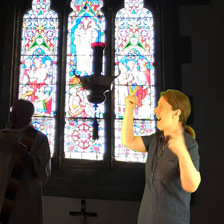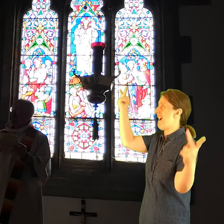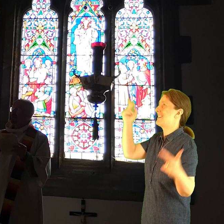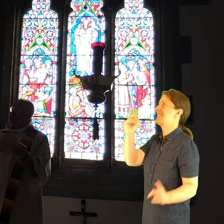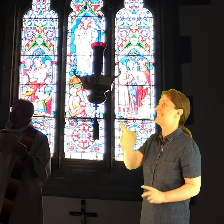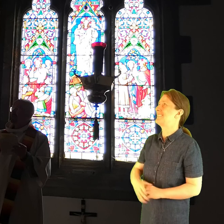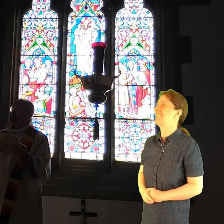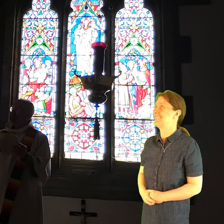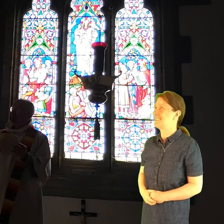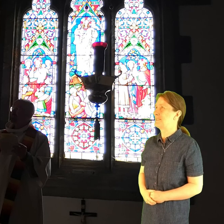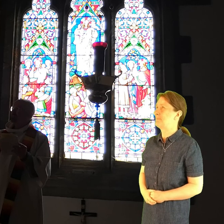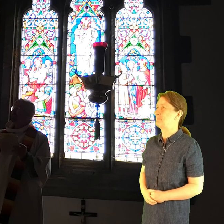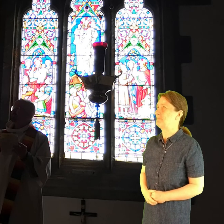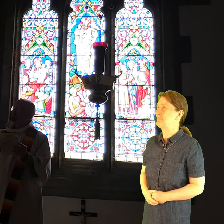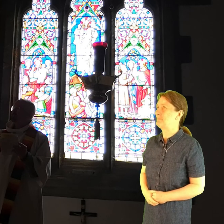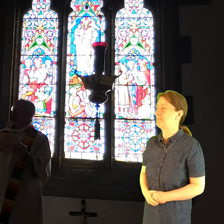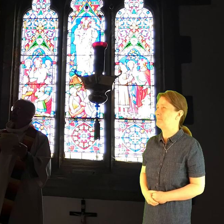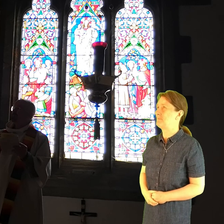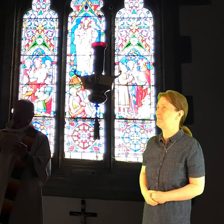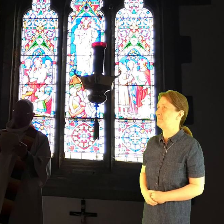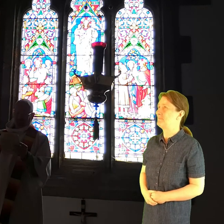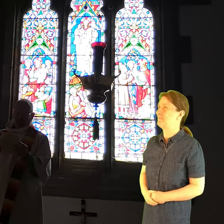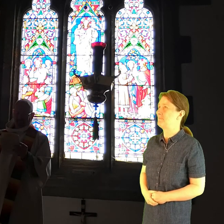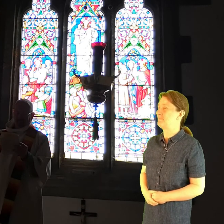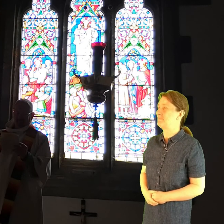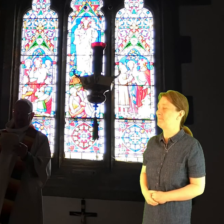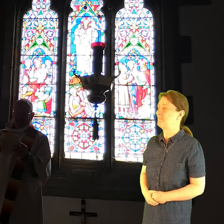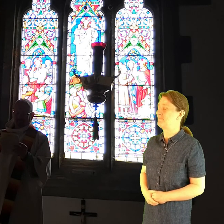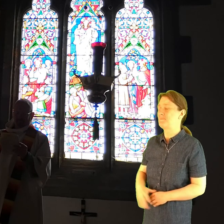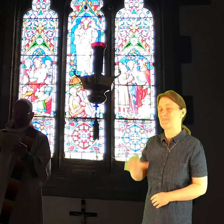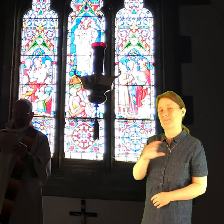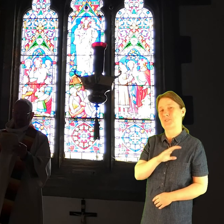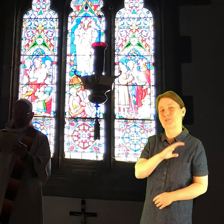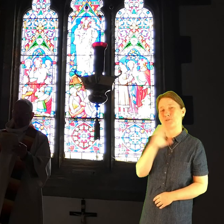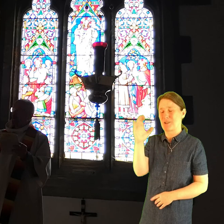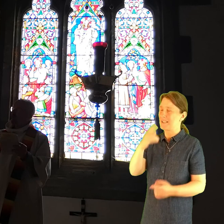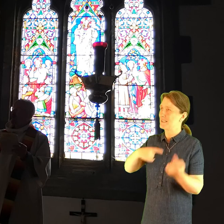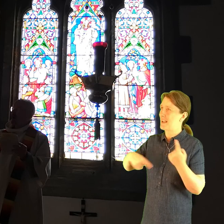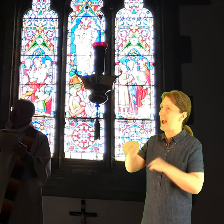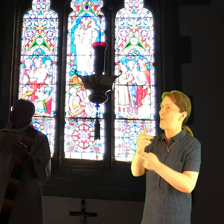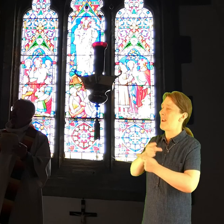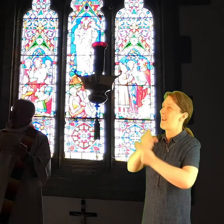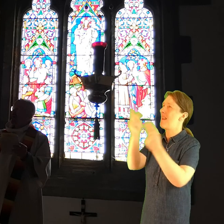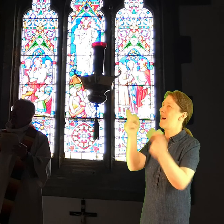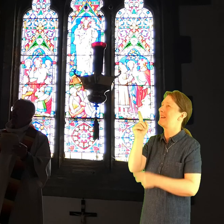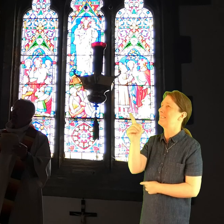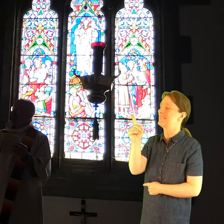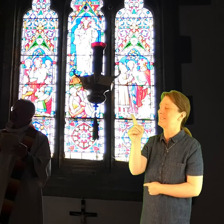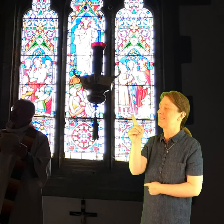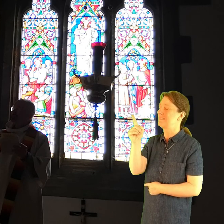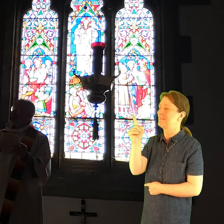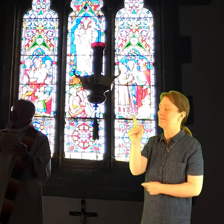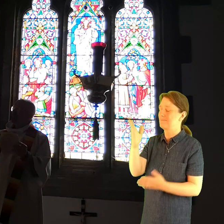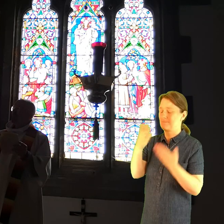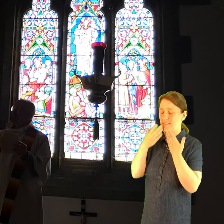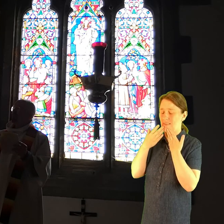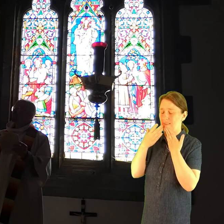Christ our thanks